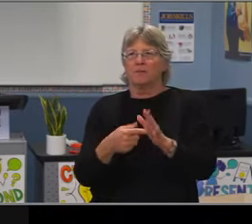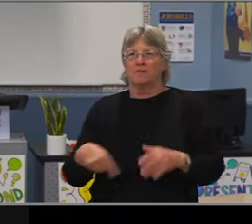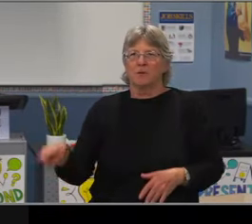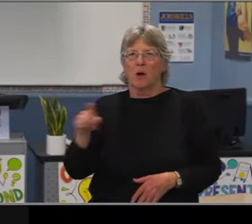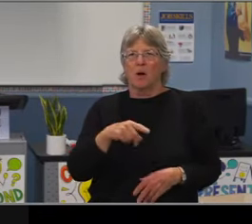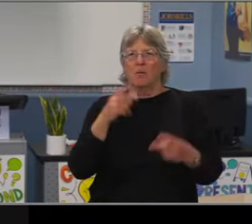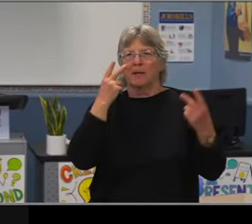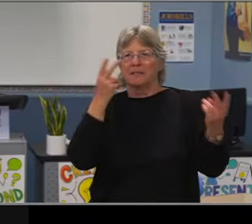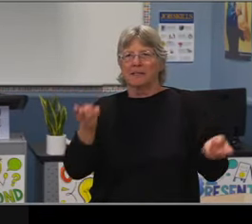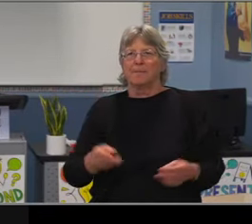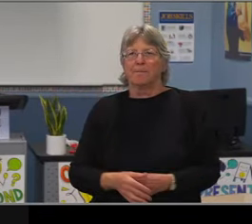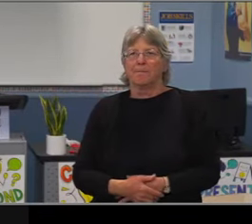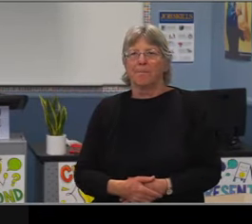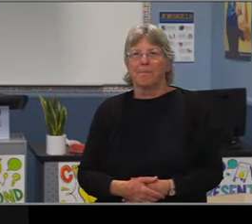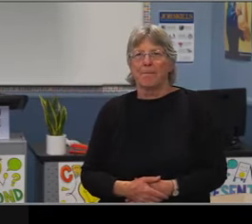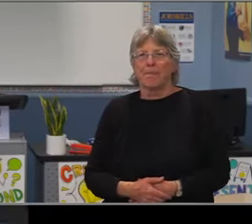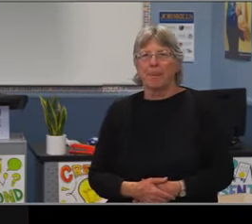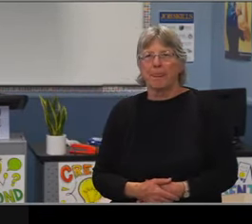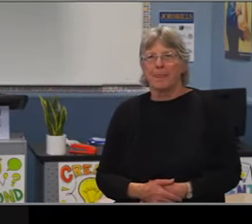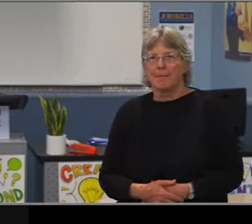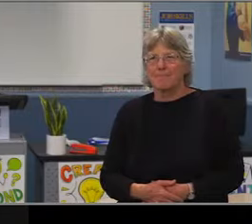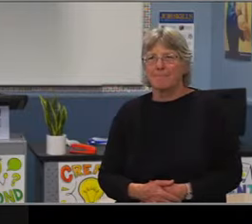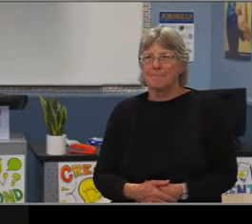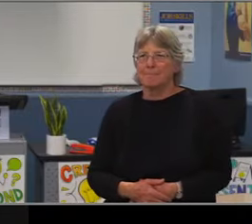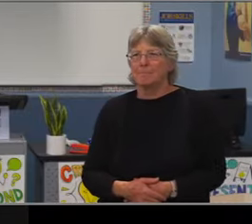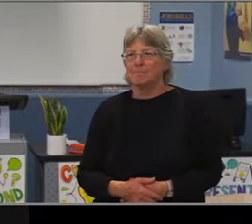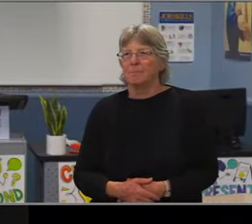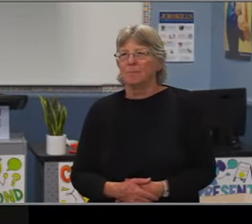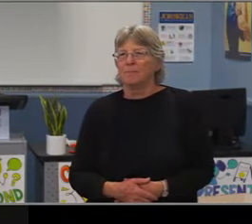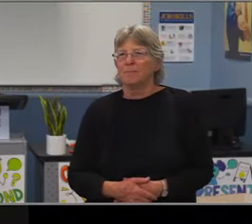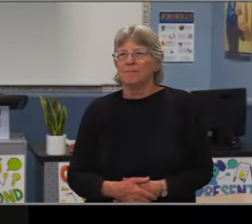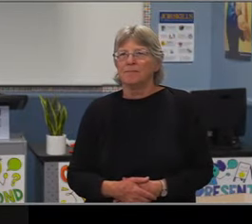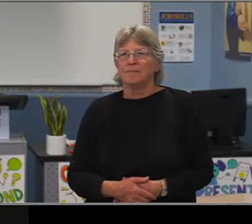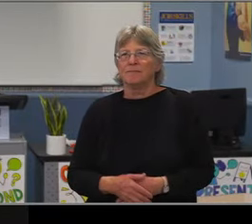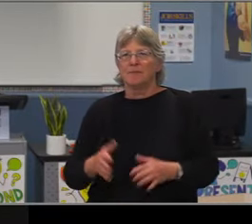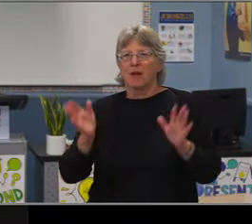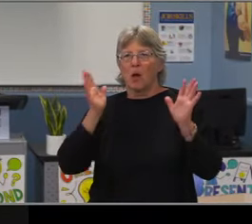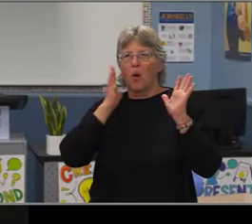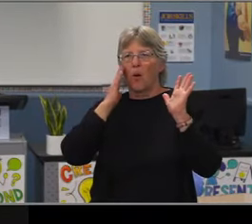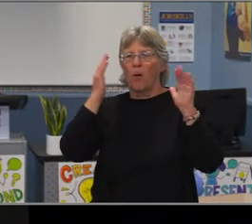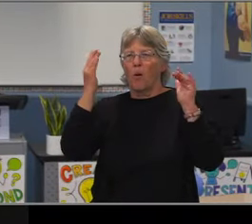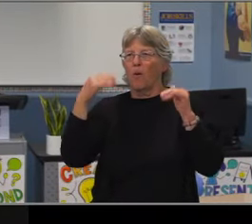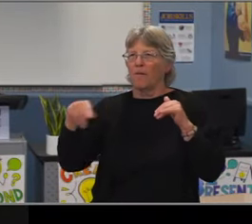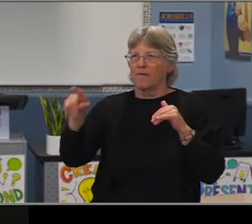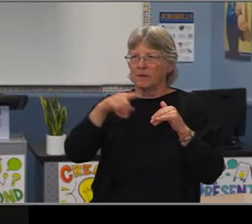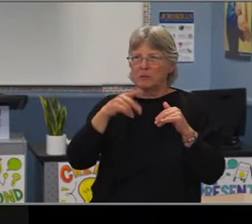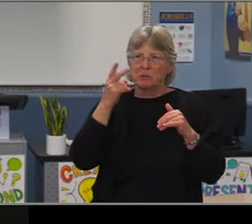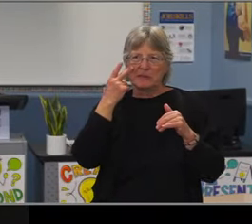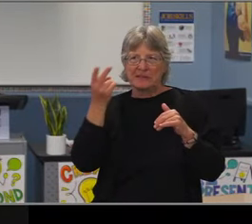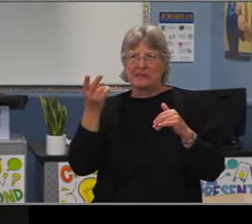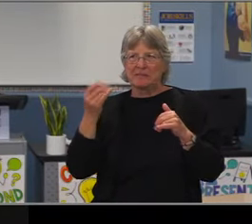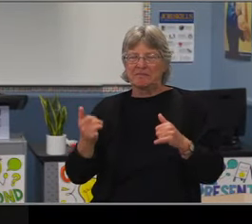we have a little bit of work to do to help our LatinX students be more successful. And, I'll dig into that a little bit more